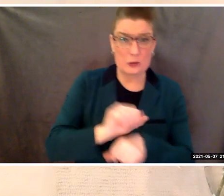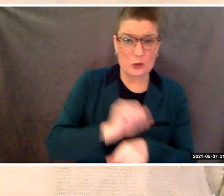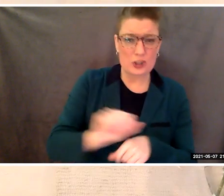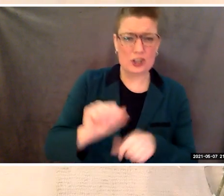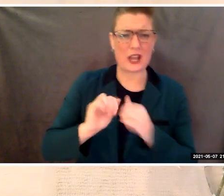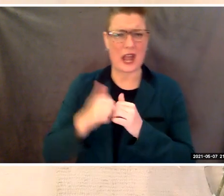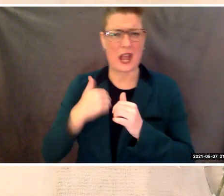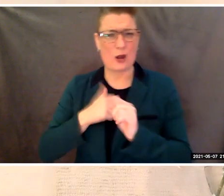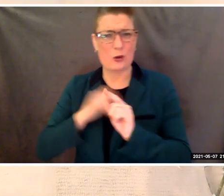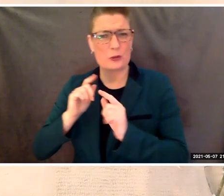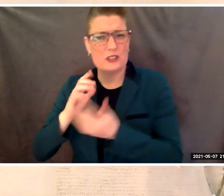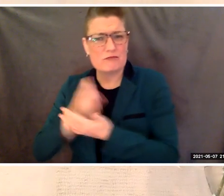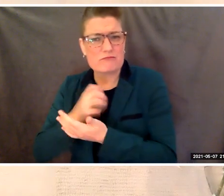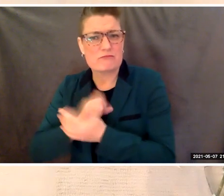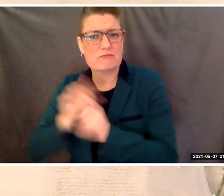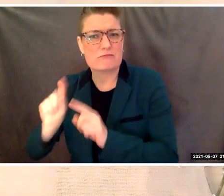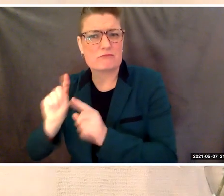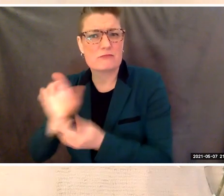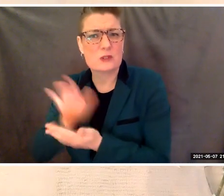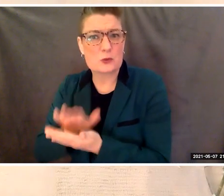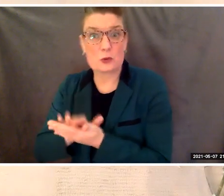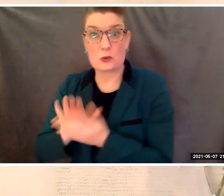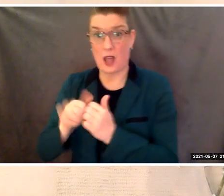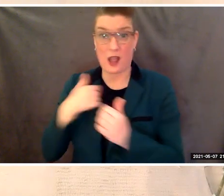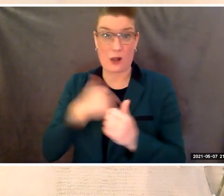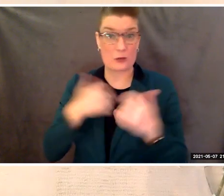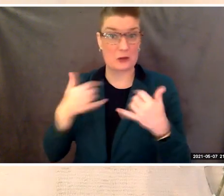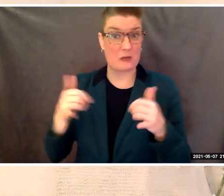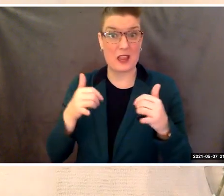how we play sports in a COVID-19 environment.